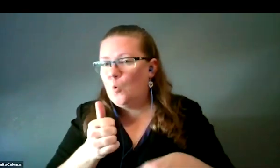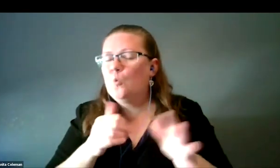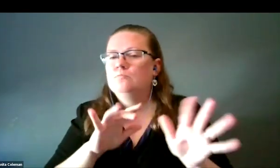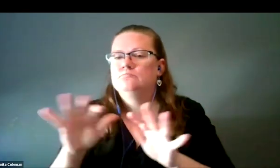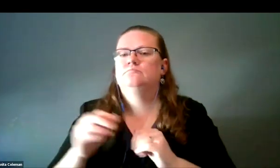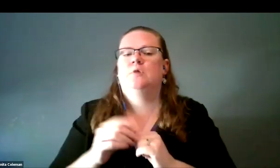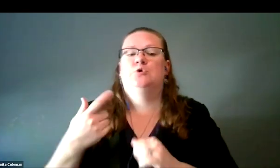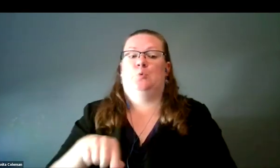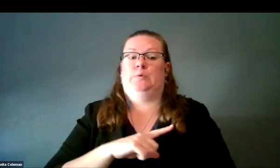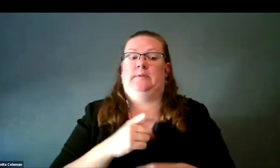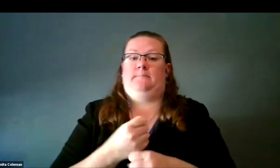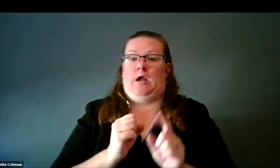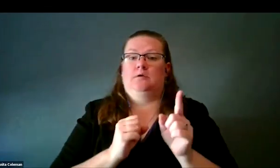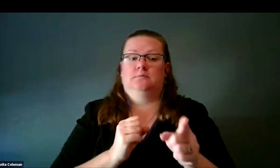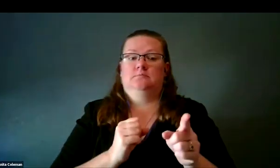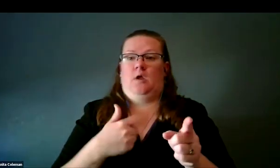We had made, and what I'm showing in this slide